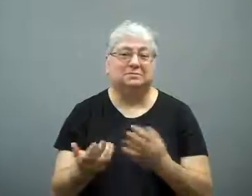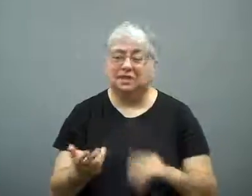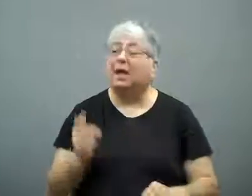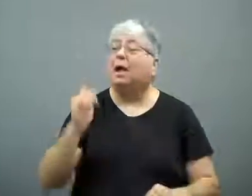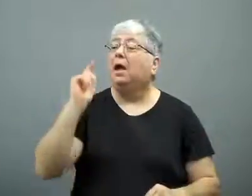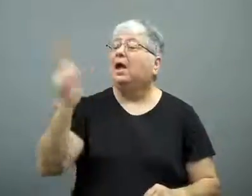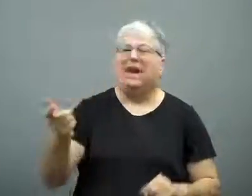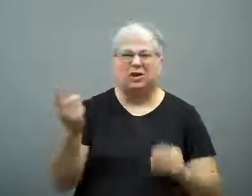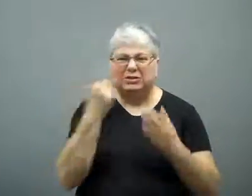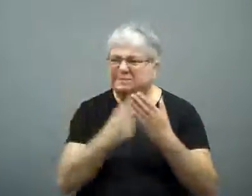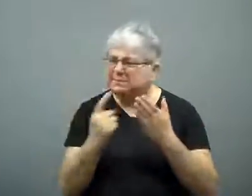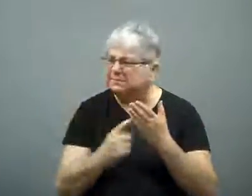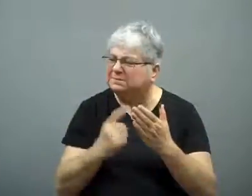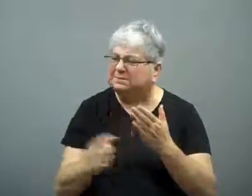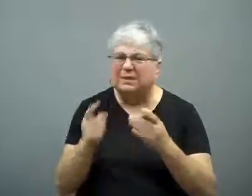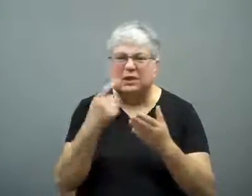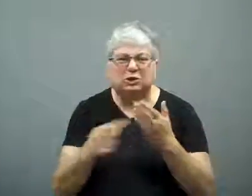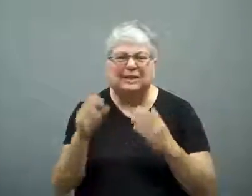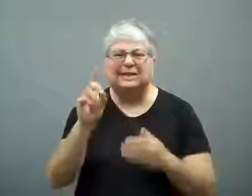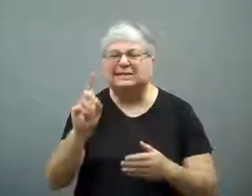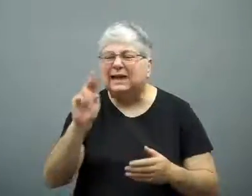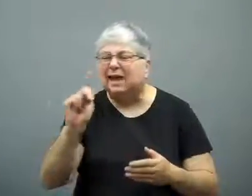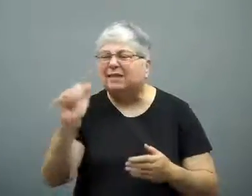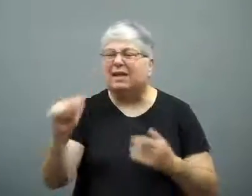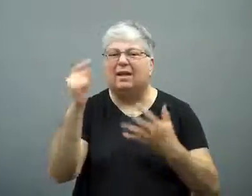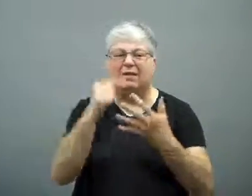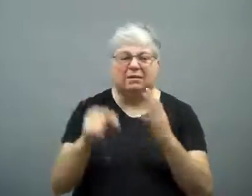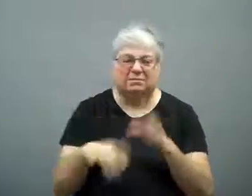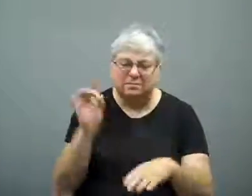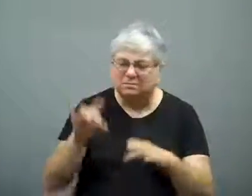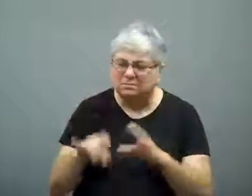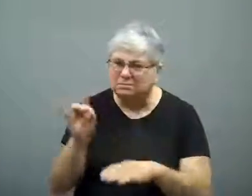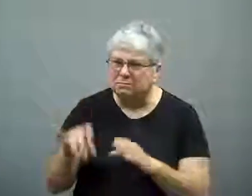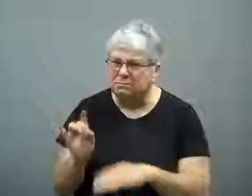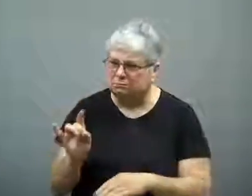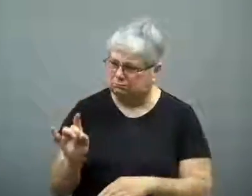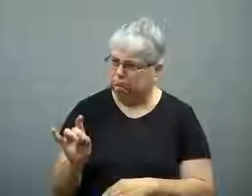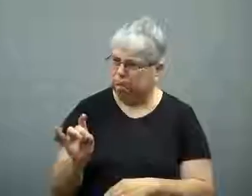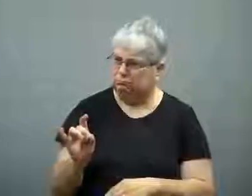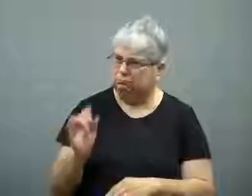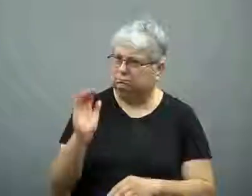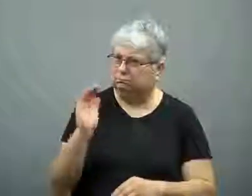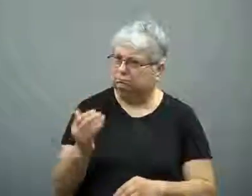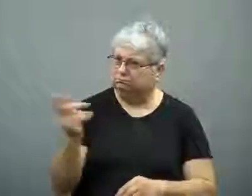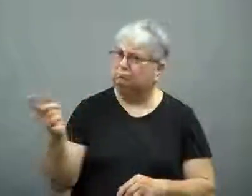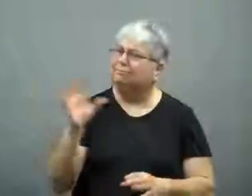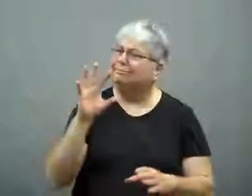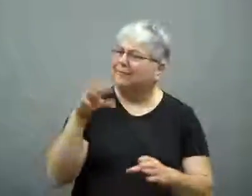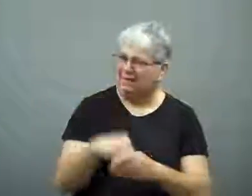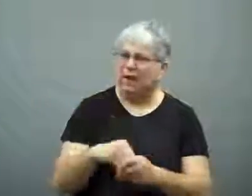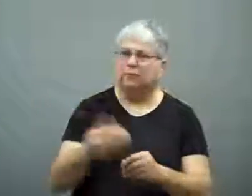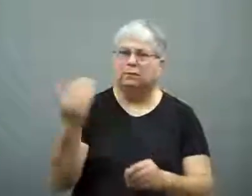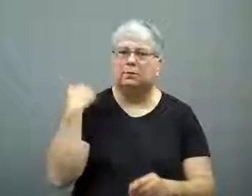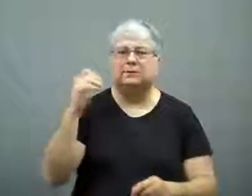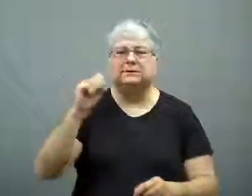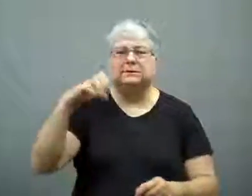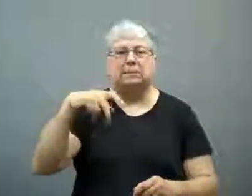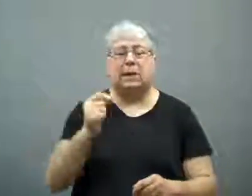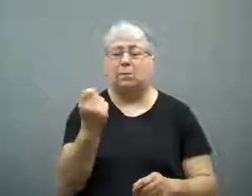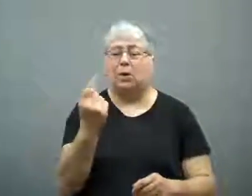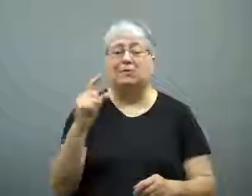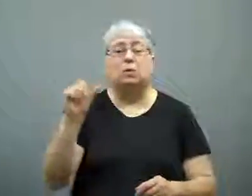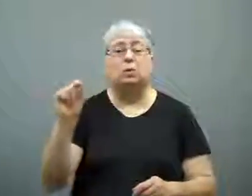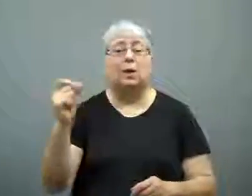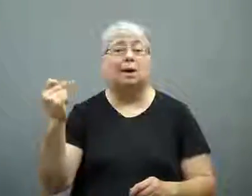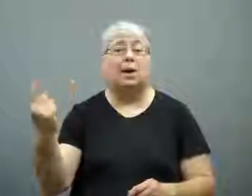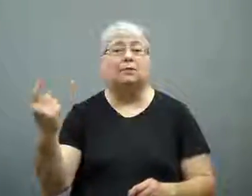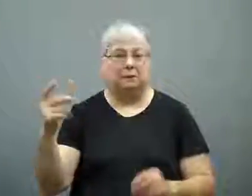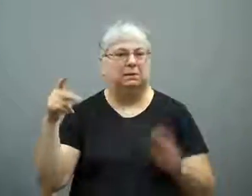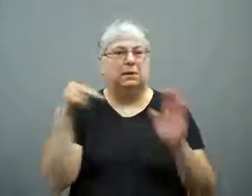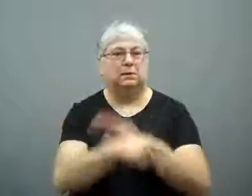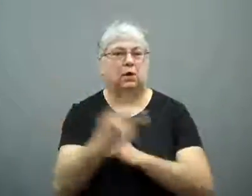While investigating, DNA was run through the system.